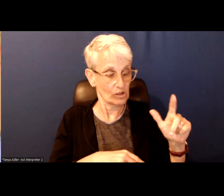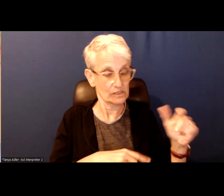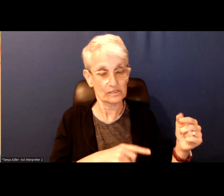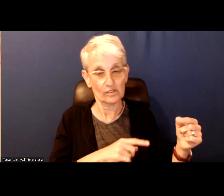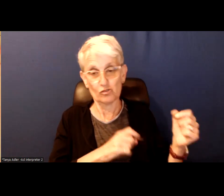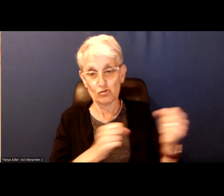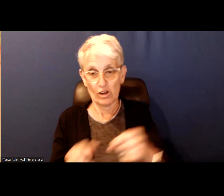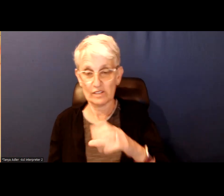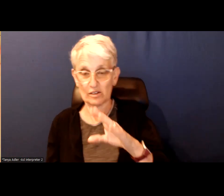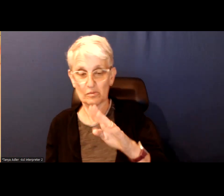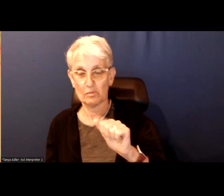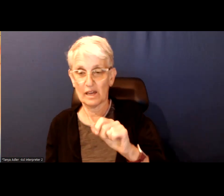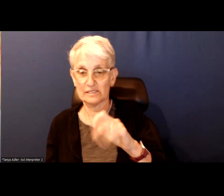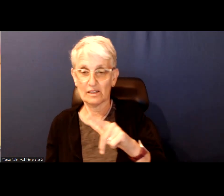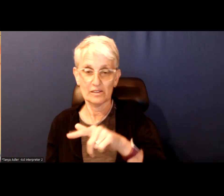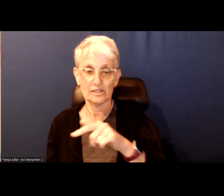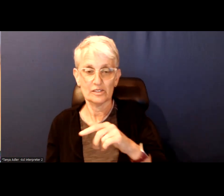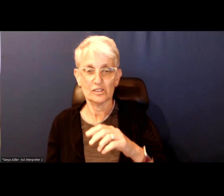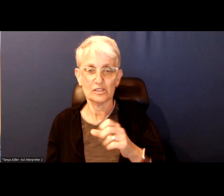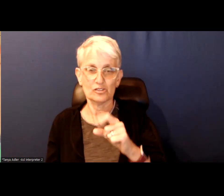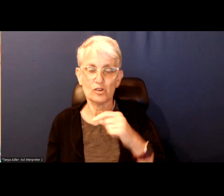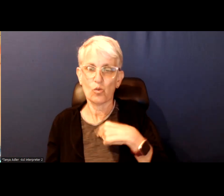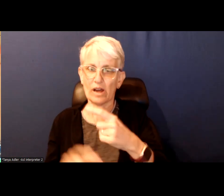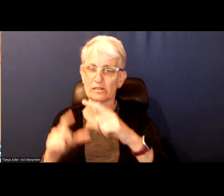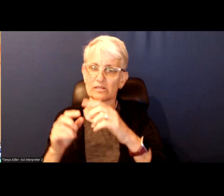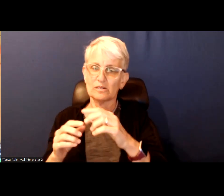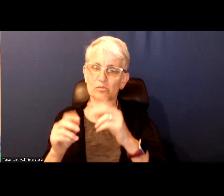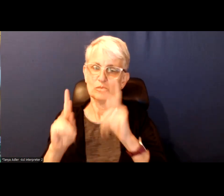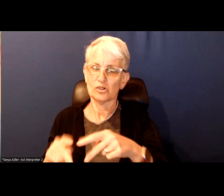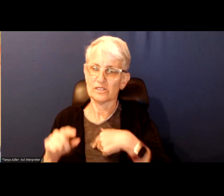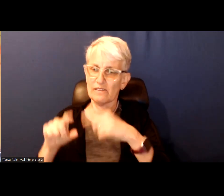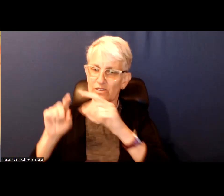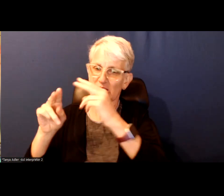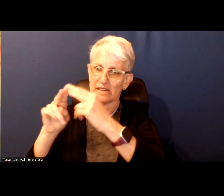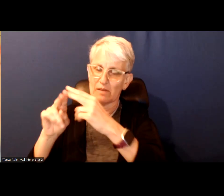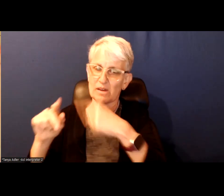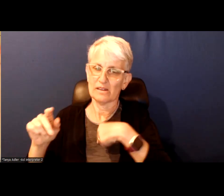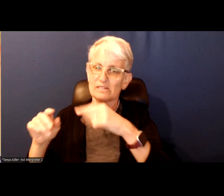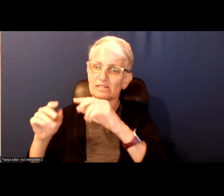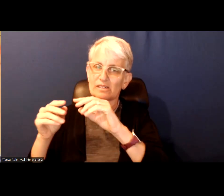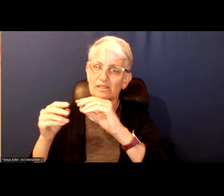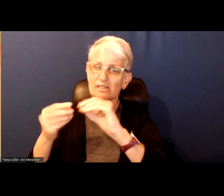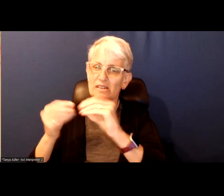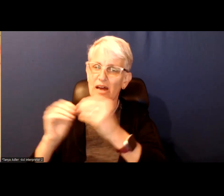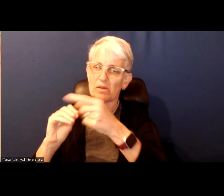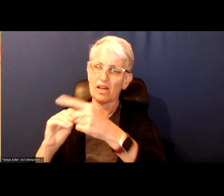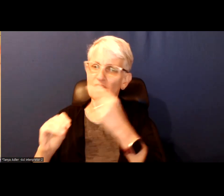One of the candidates had his name and the number that he thinks he is going to appear on the ballot and I think that is smart.